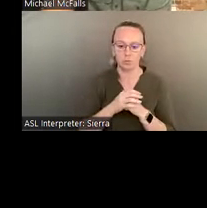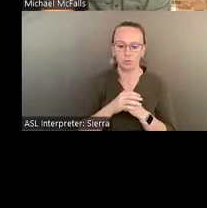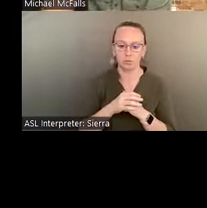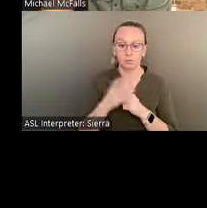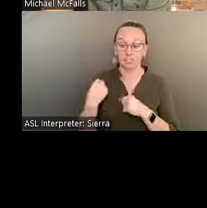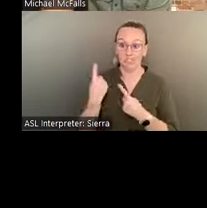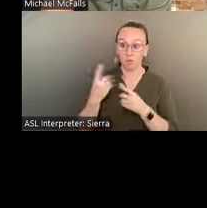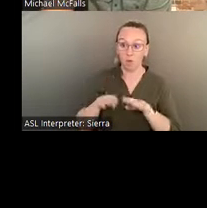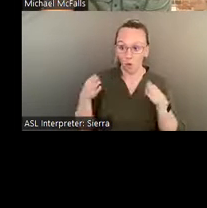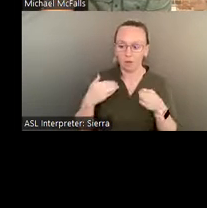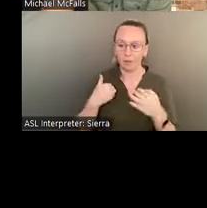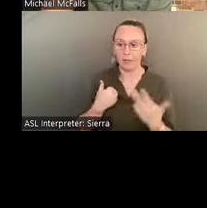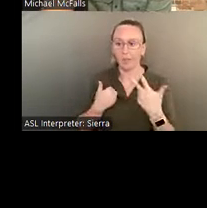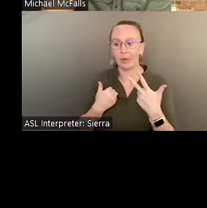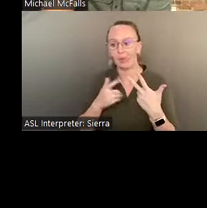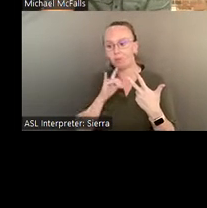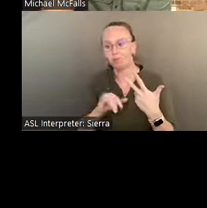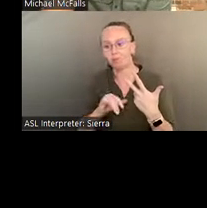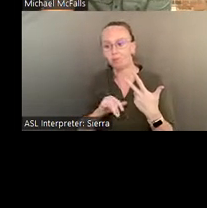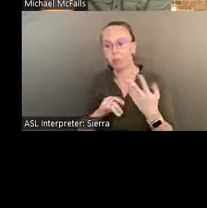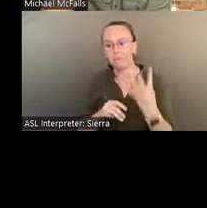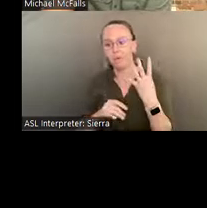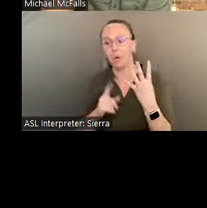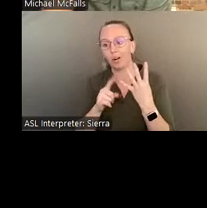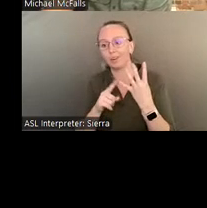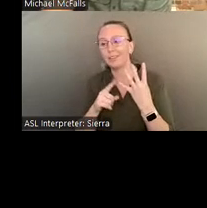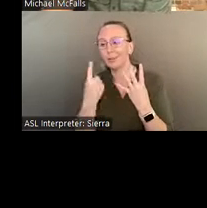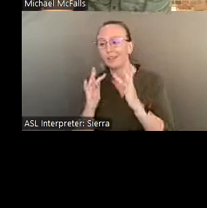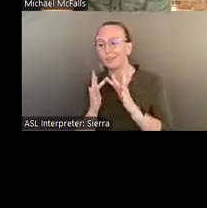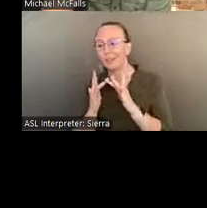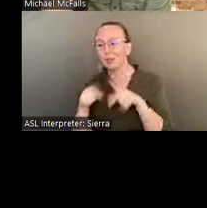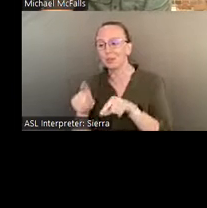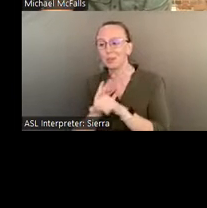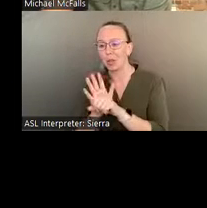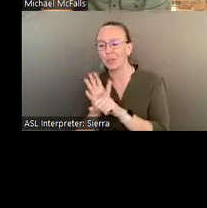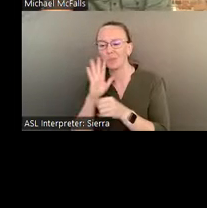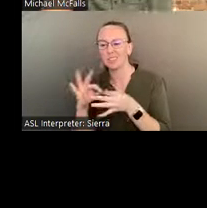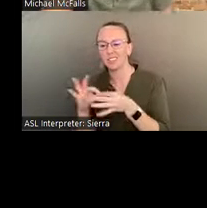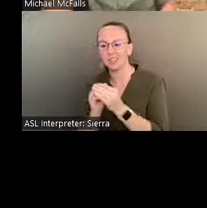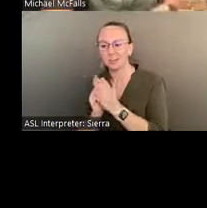and, really, four, if you count our virtual one during the pandemic- that I'll talk about in a second.